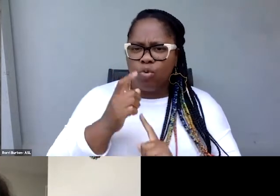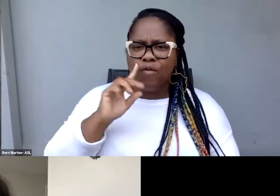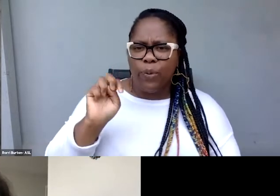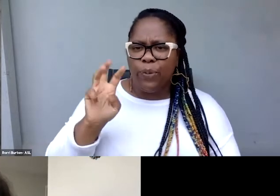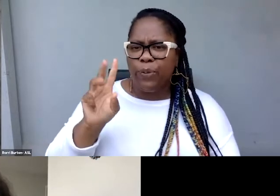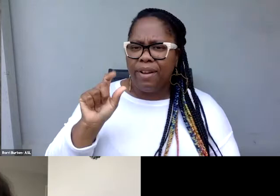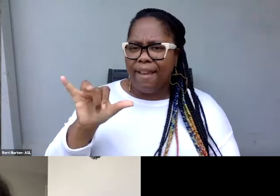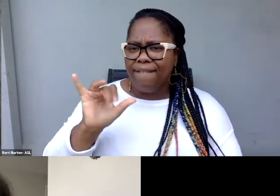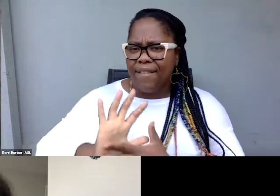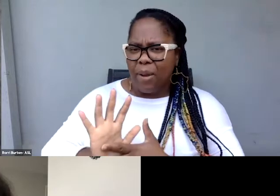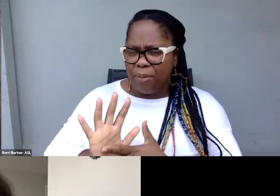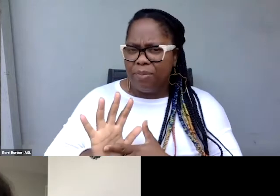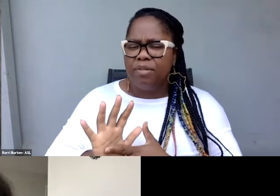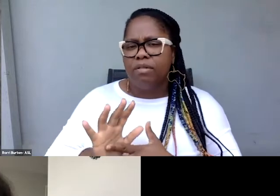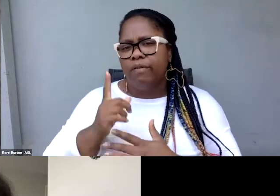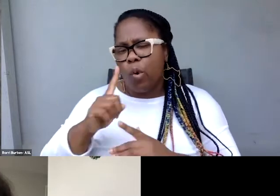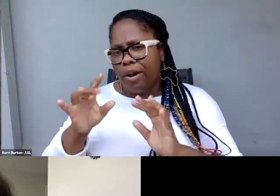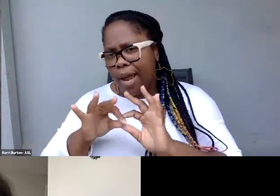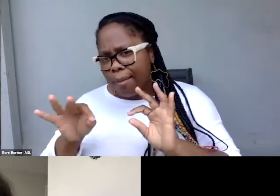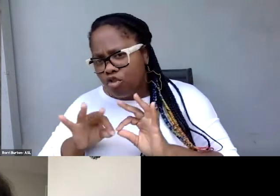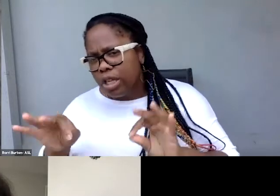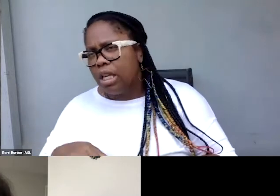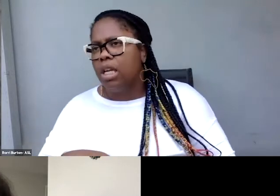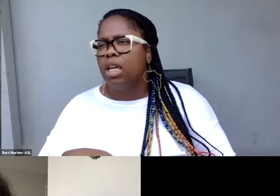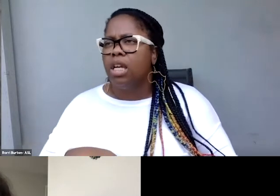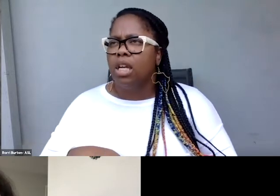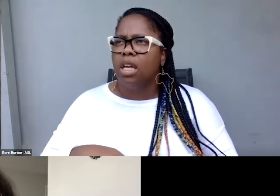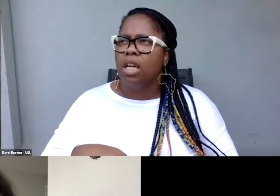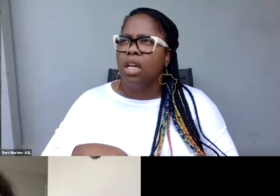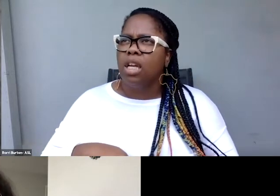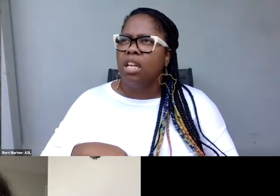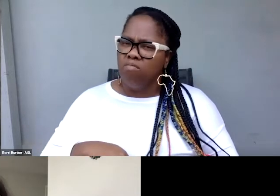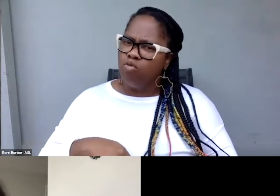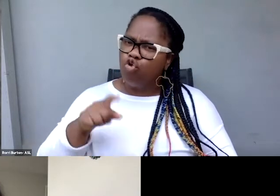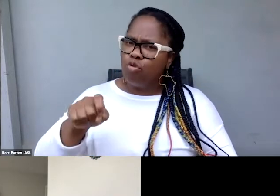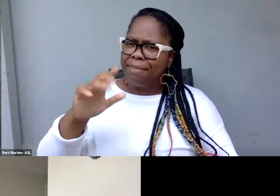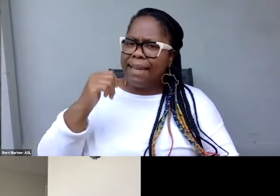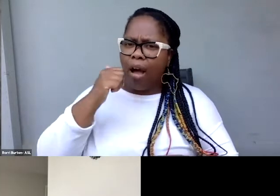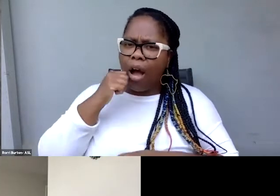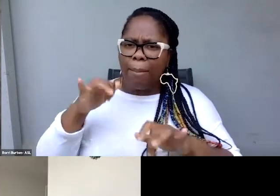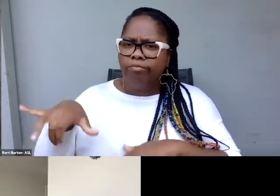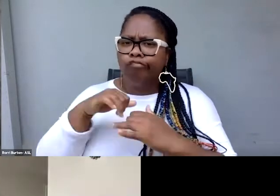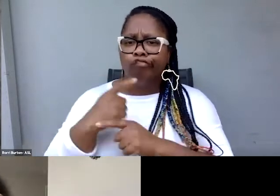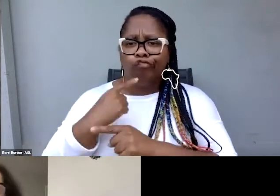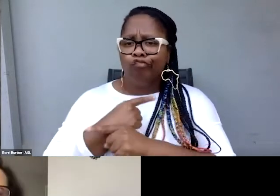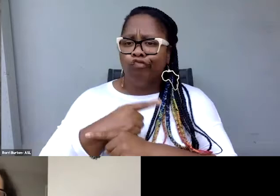in terms of making captioning a common standard there. Yeah,